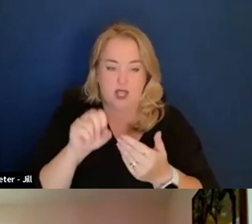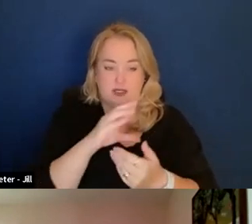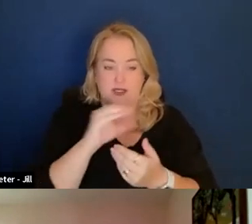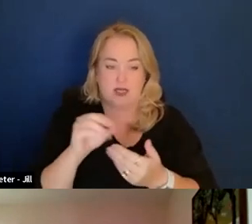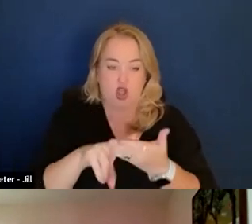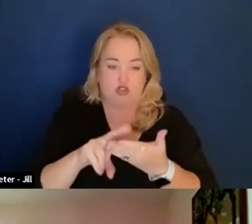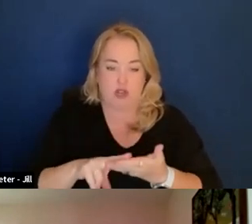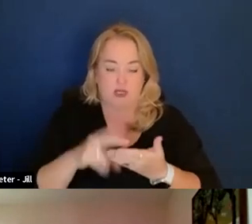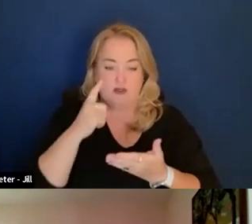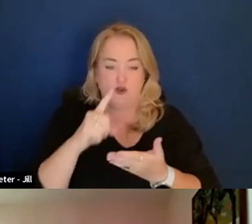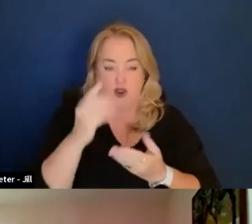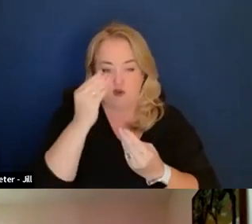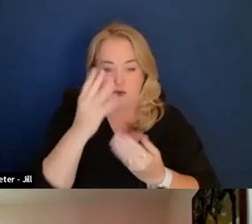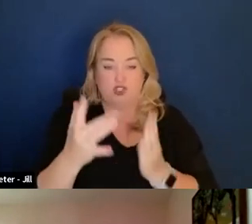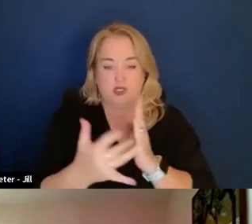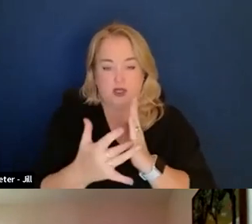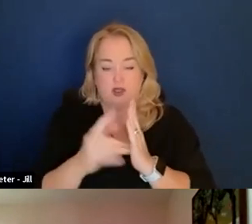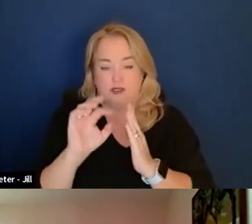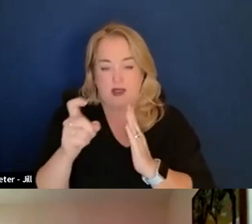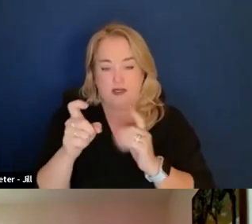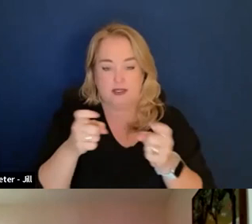for Information Technology and Tech Administration.